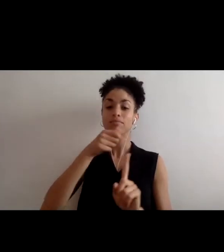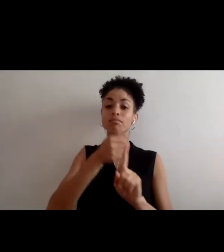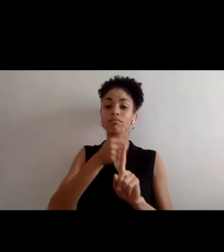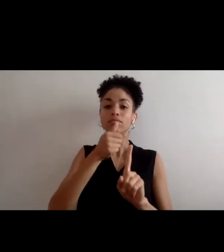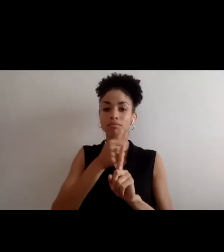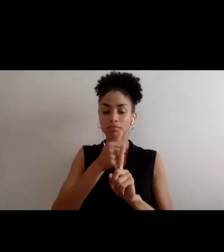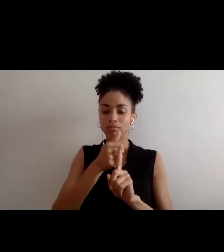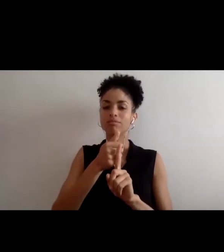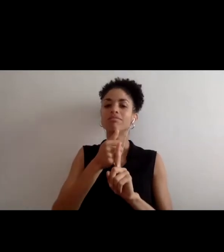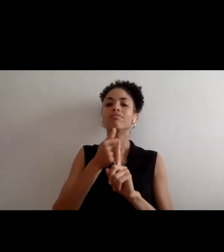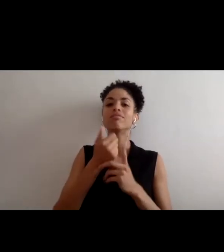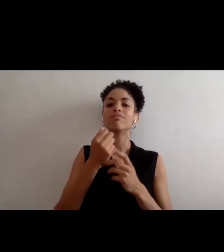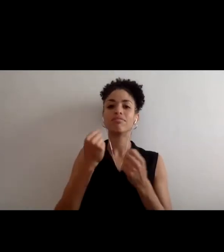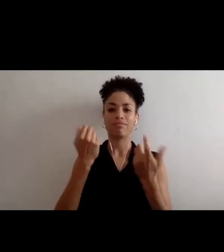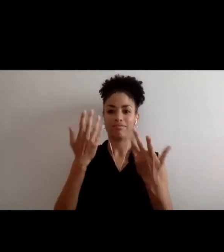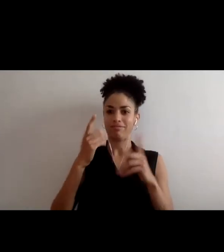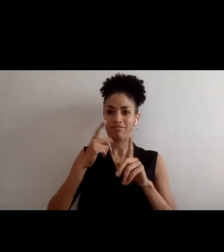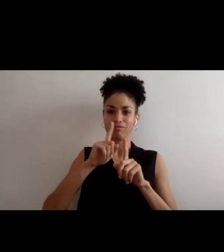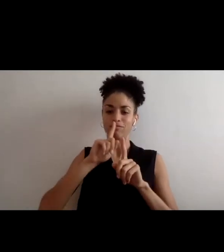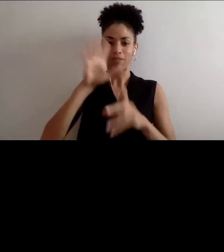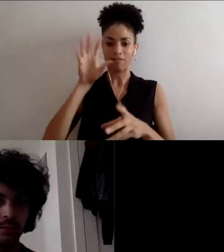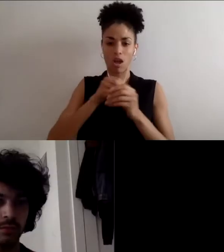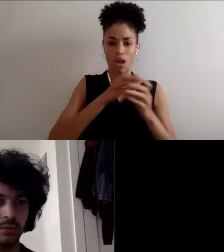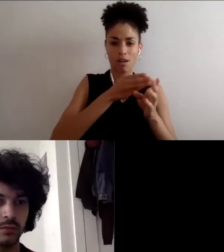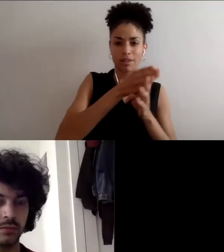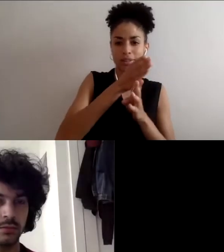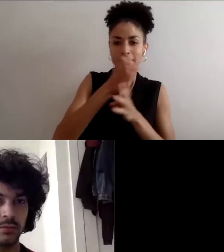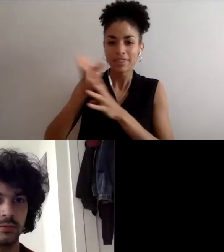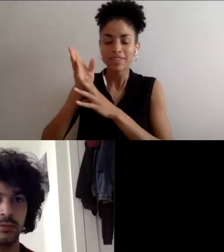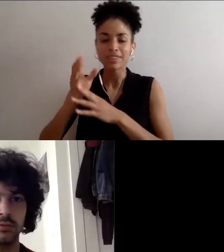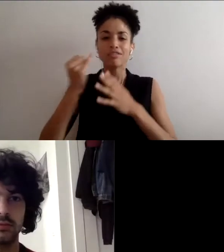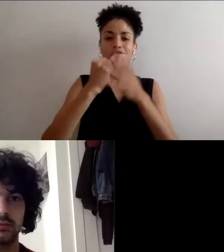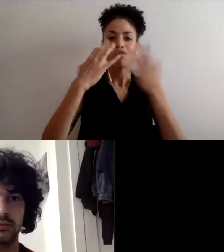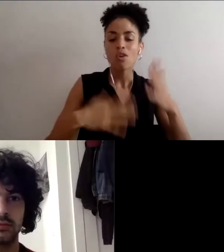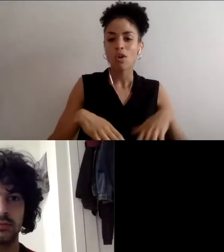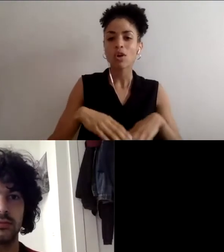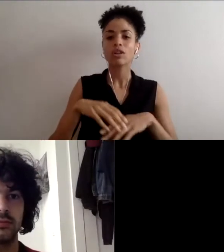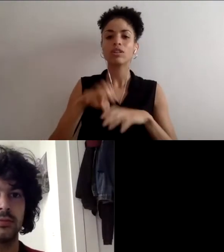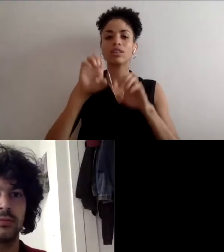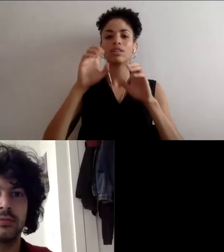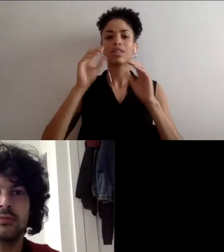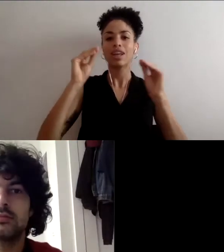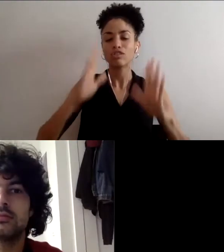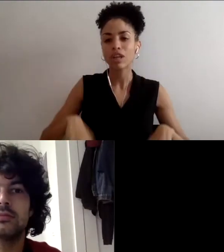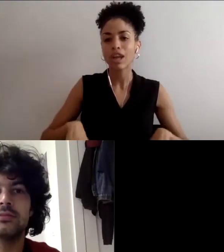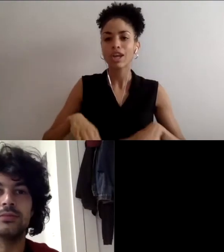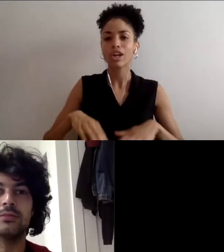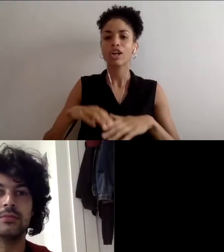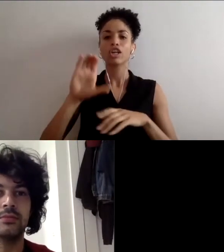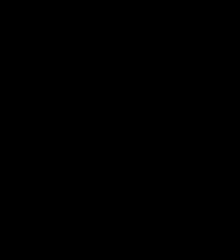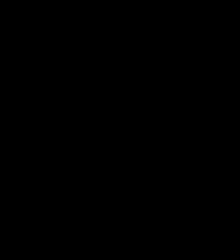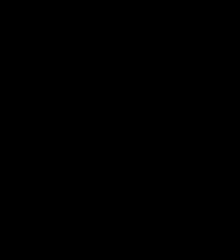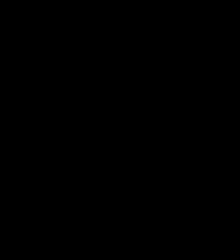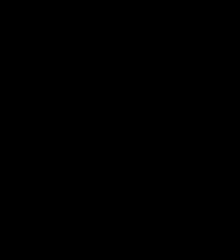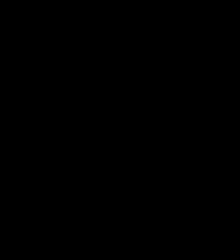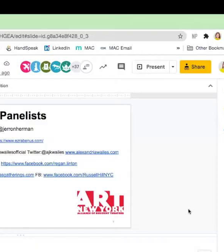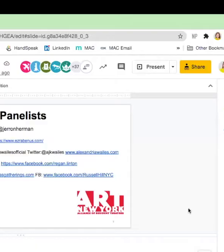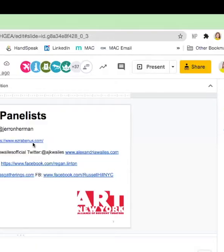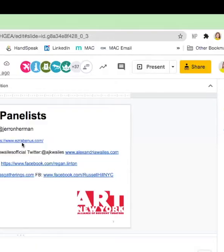multidisciplinary artist educator and curator. His art spans a range of